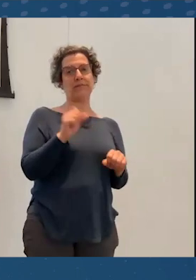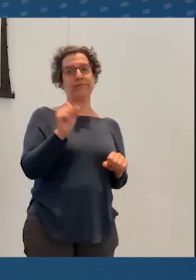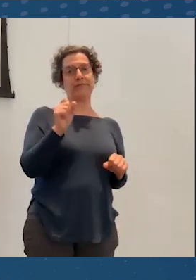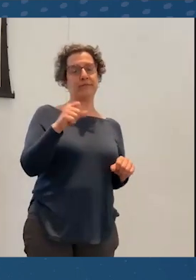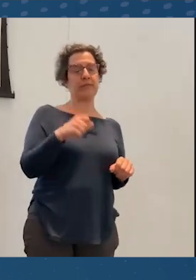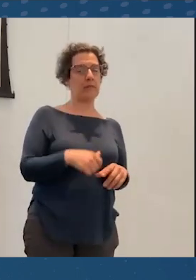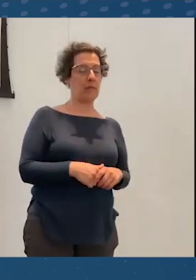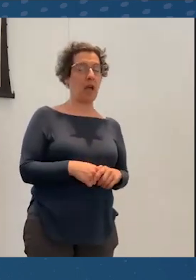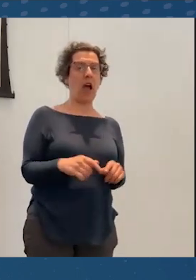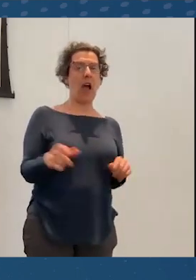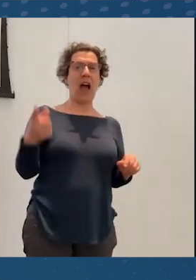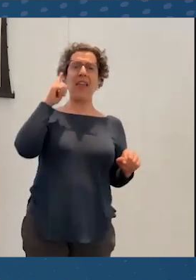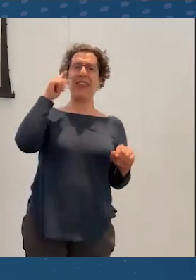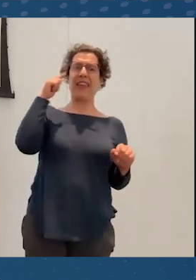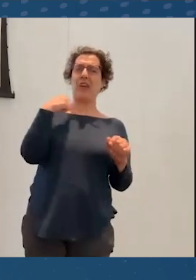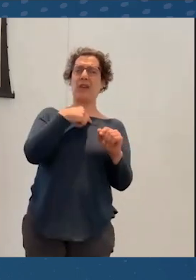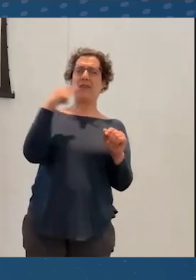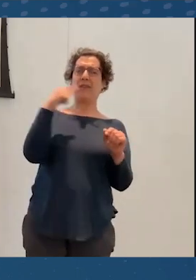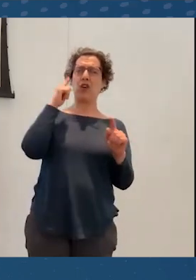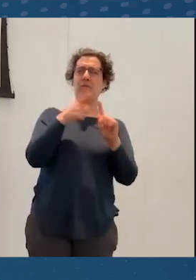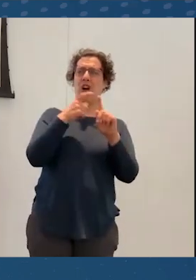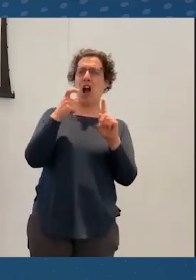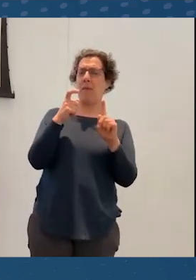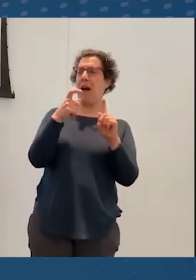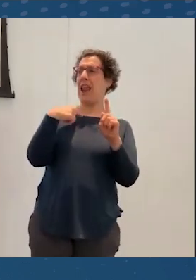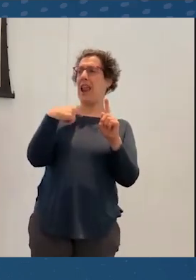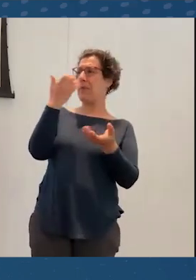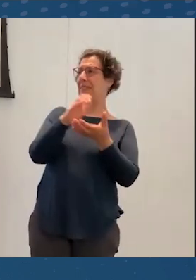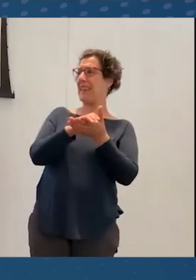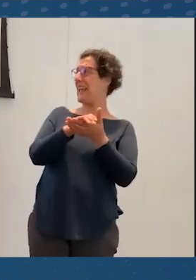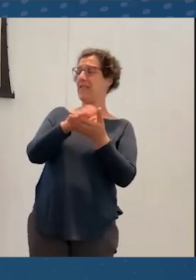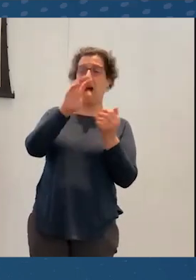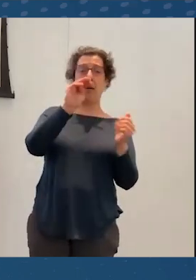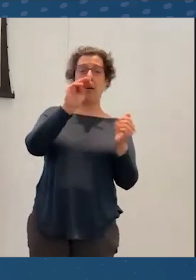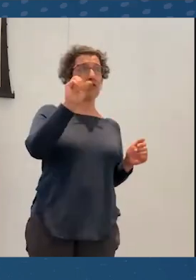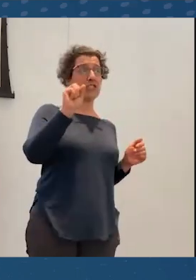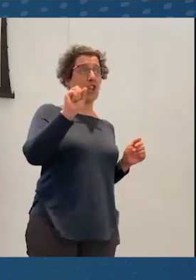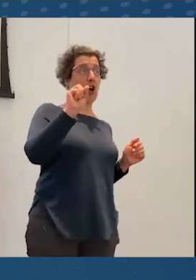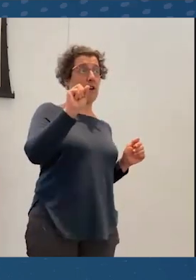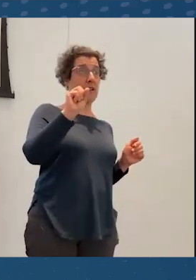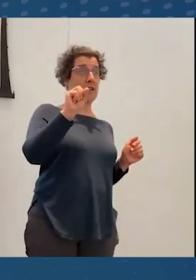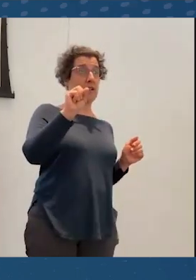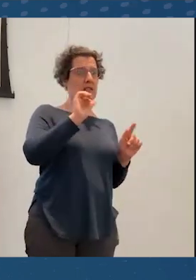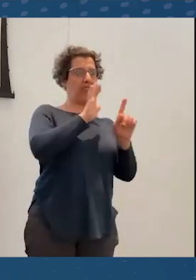I think we've heard from, I believe Microsoft at their latest tech outing